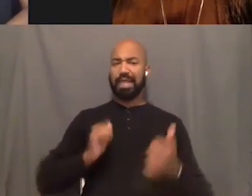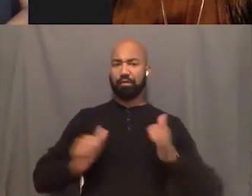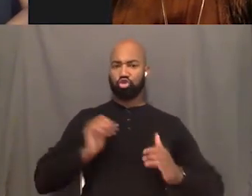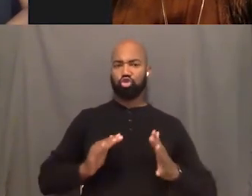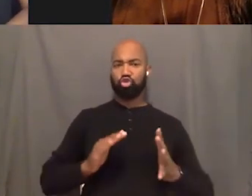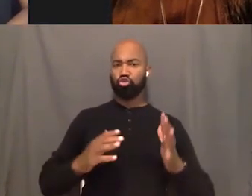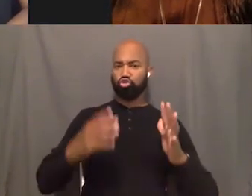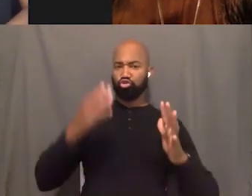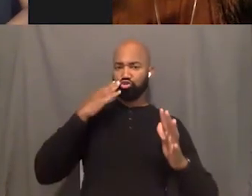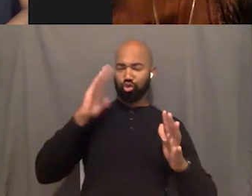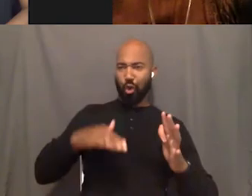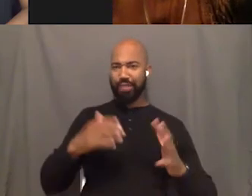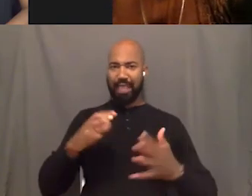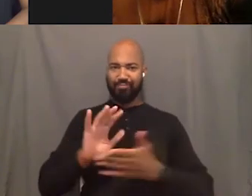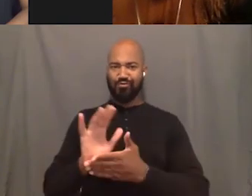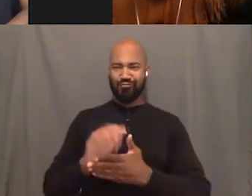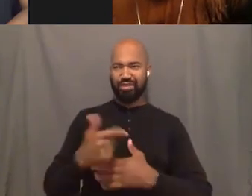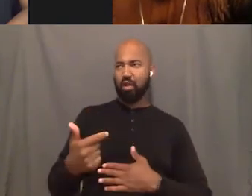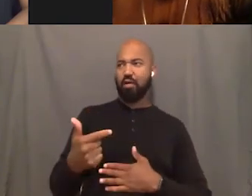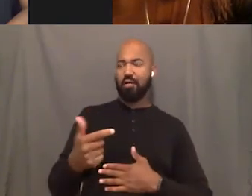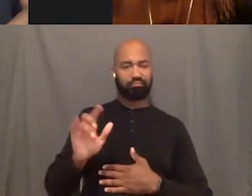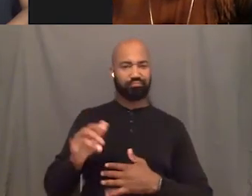Oh but, and my last one would be